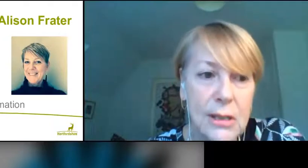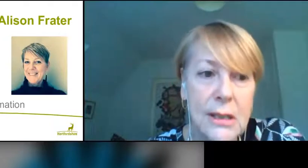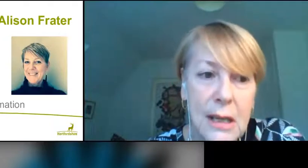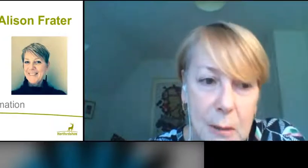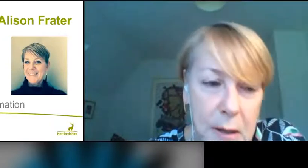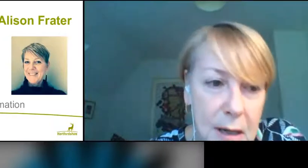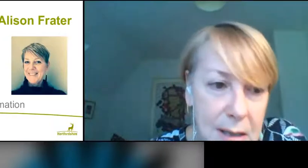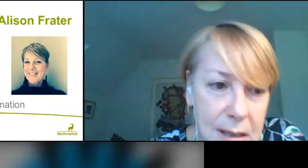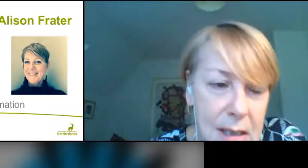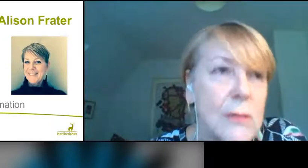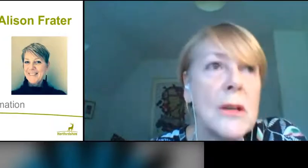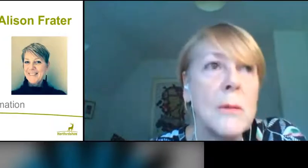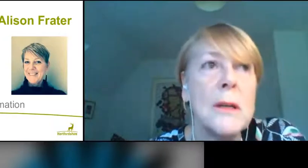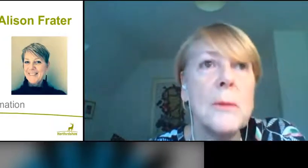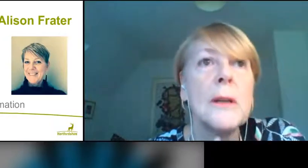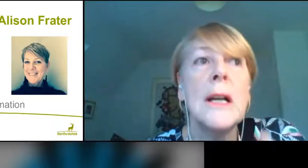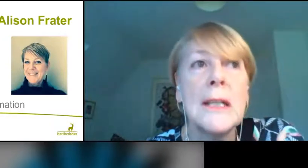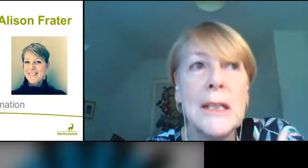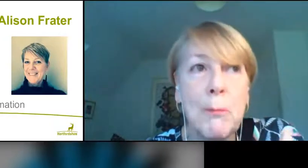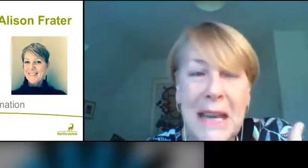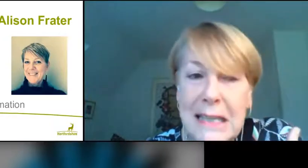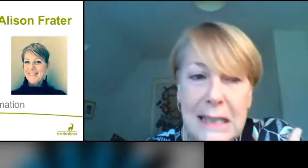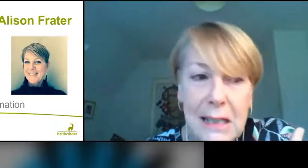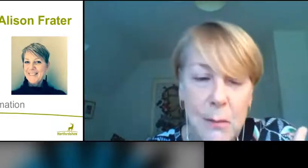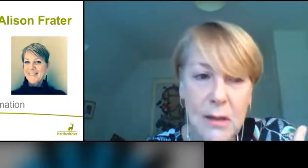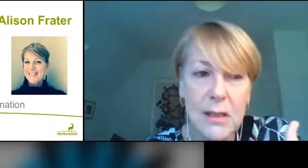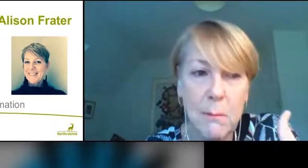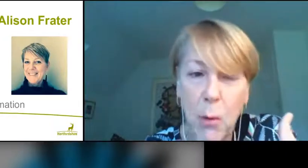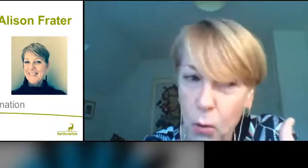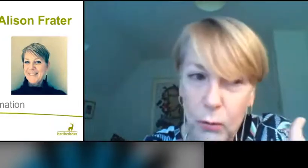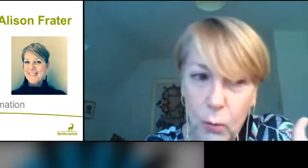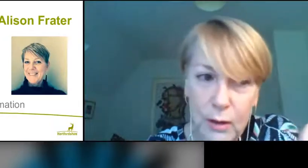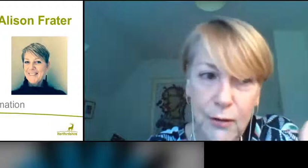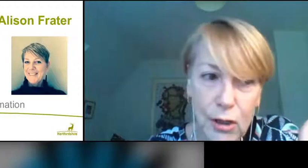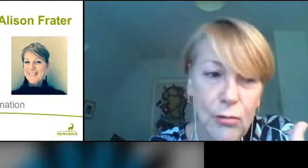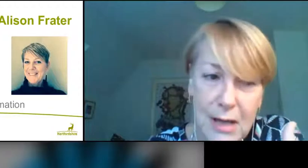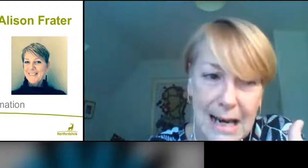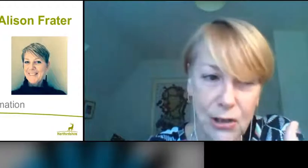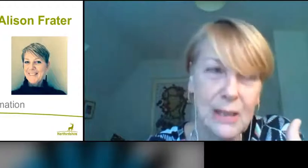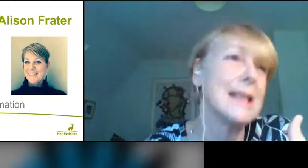is keeping our distance from other people - space is the most important one of the three actually.